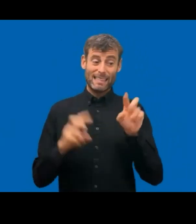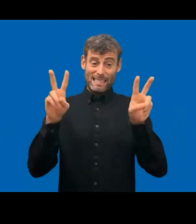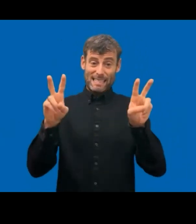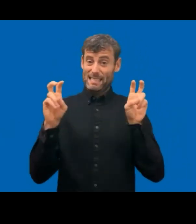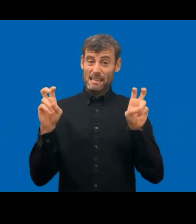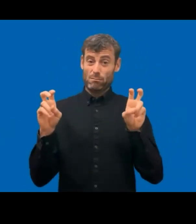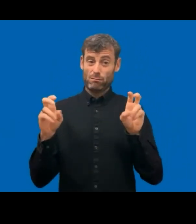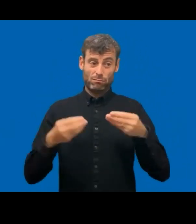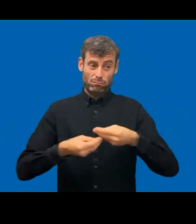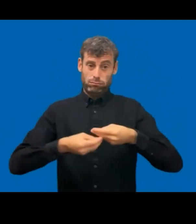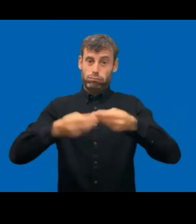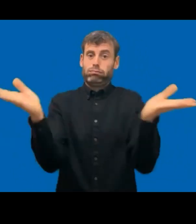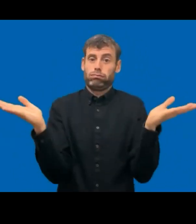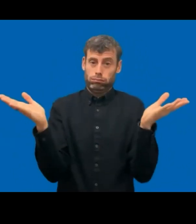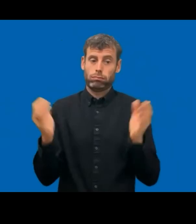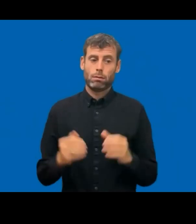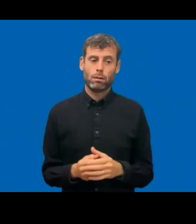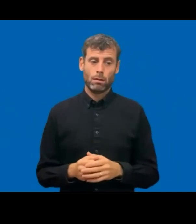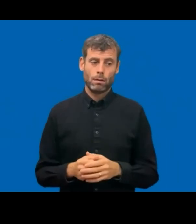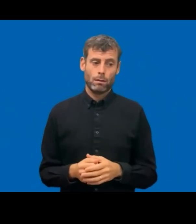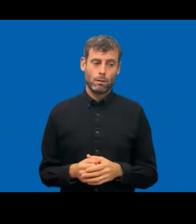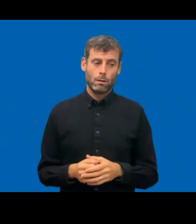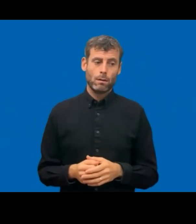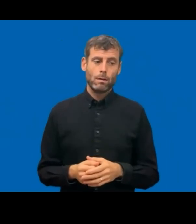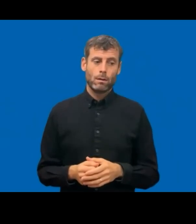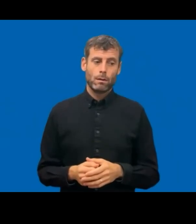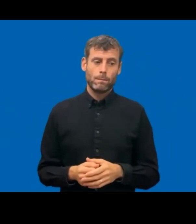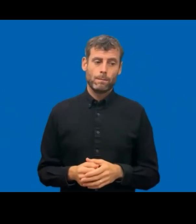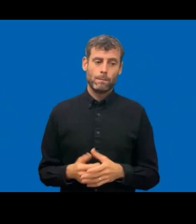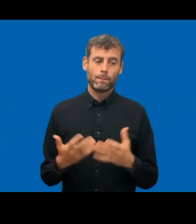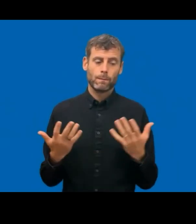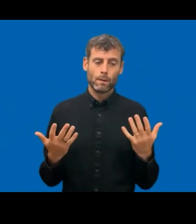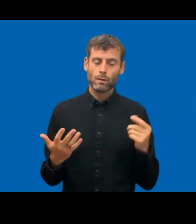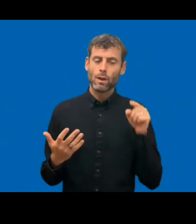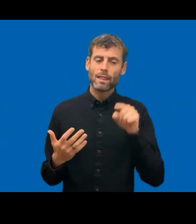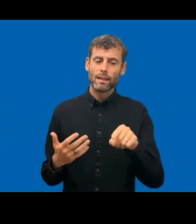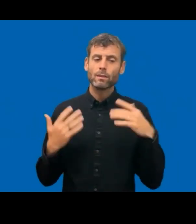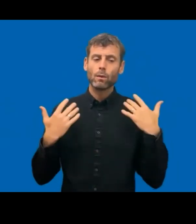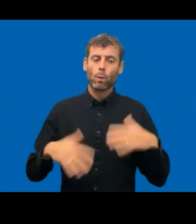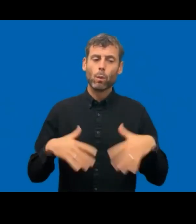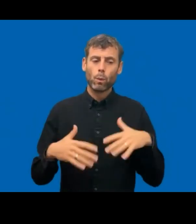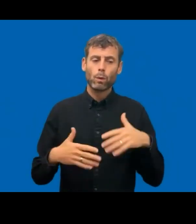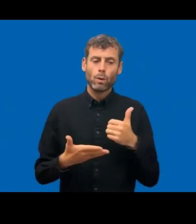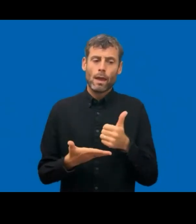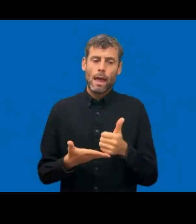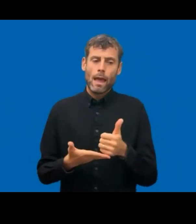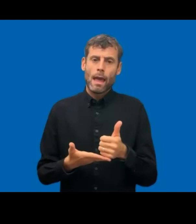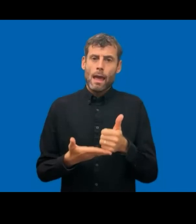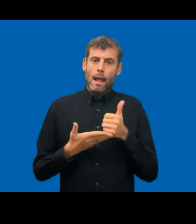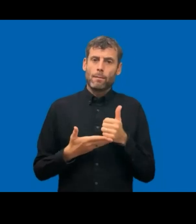an important data source for us to control all the accessibility statements.